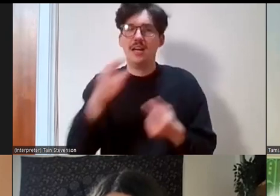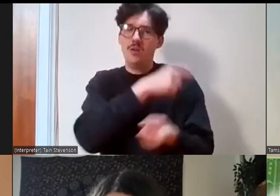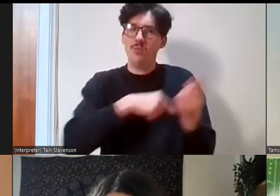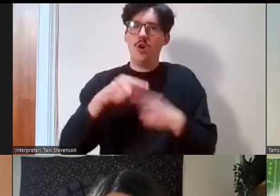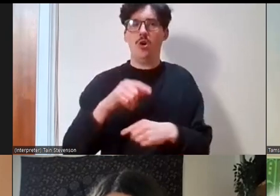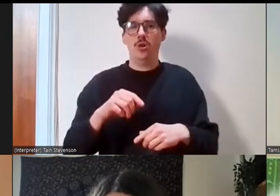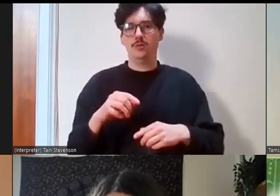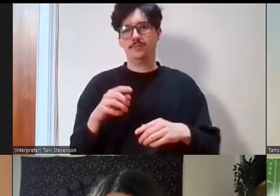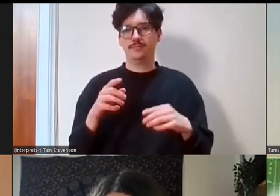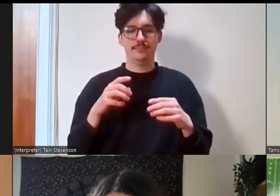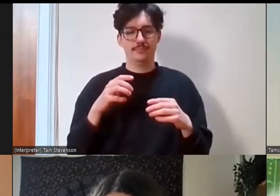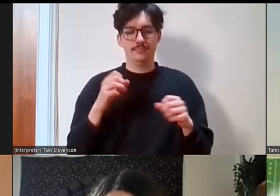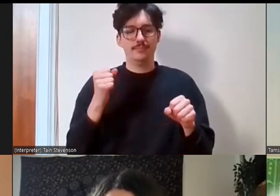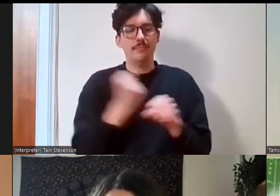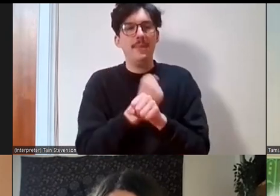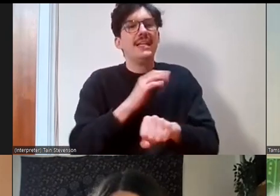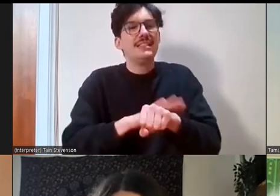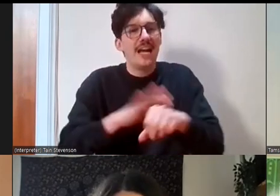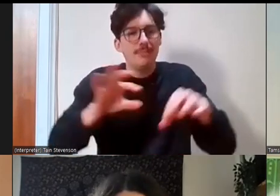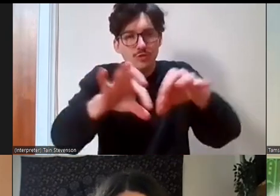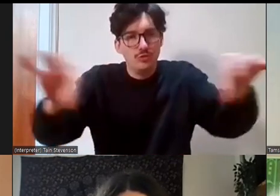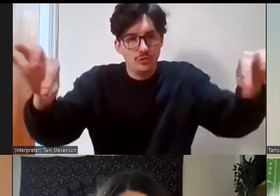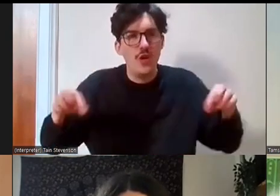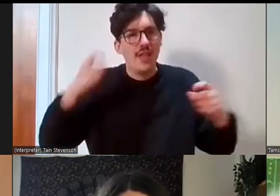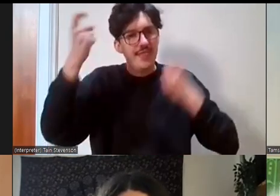think about things but we're thinking about things with others and I think sometimes when you're a